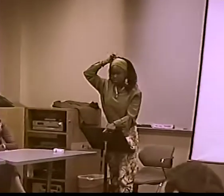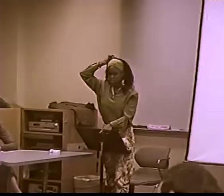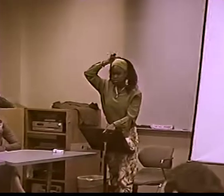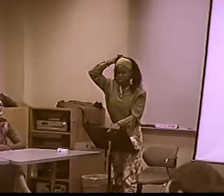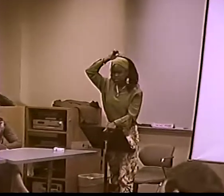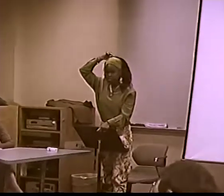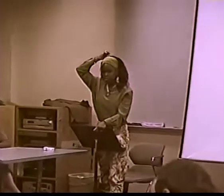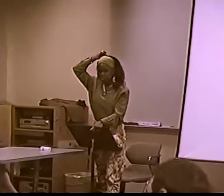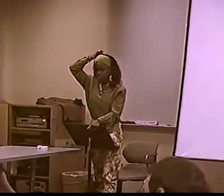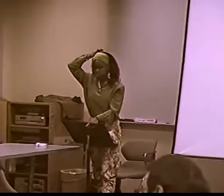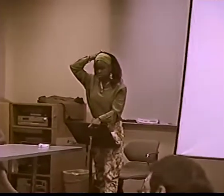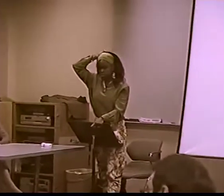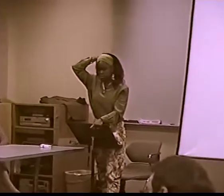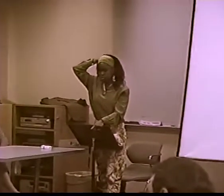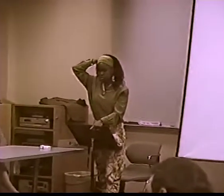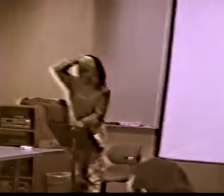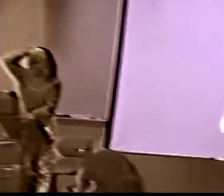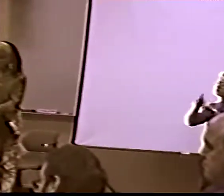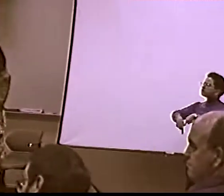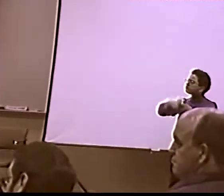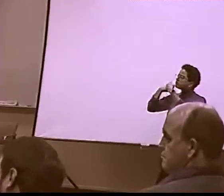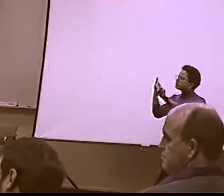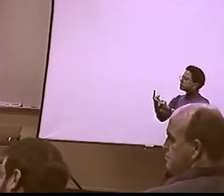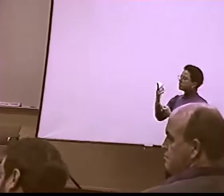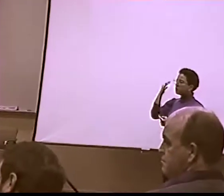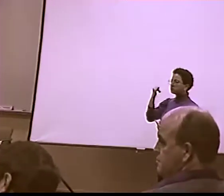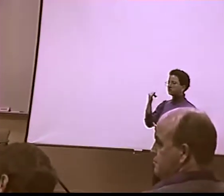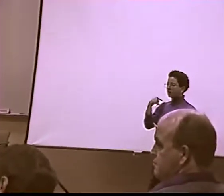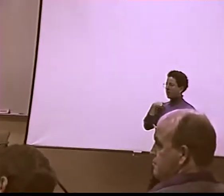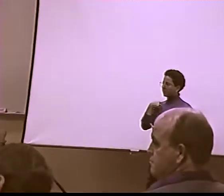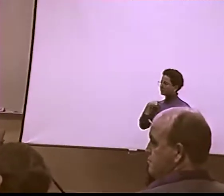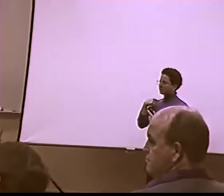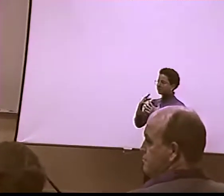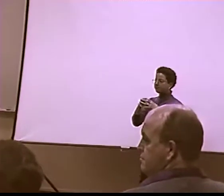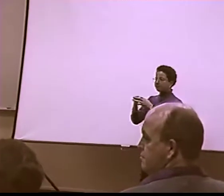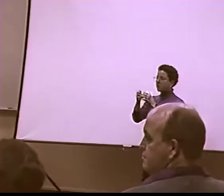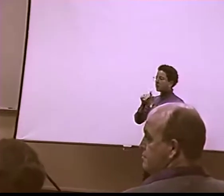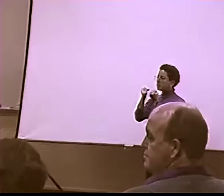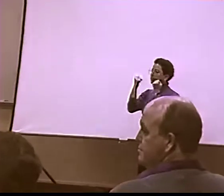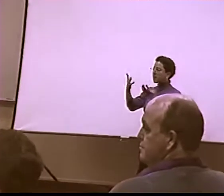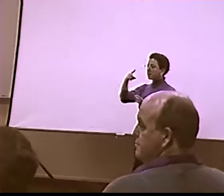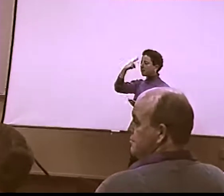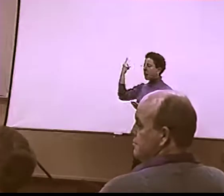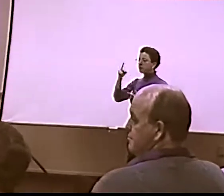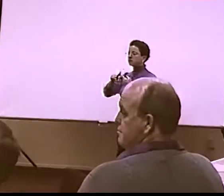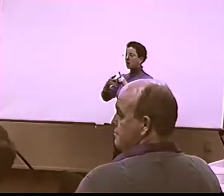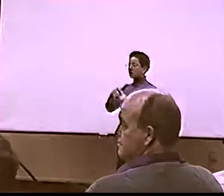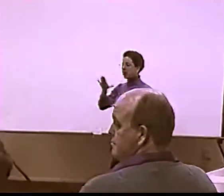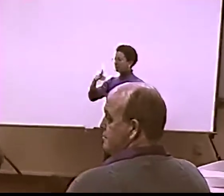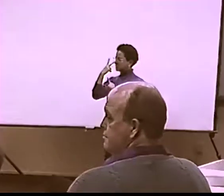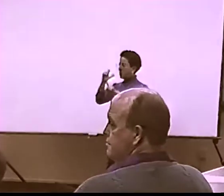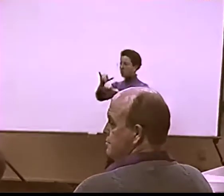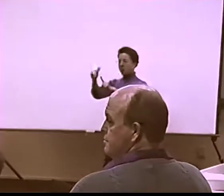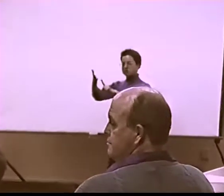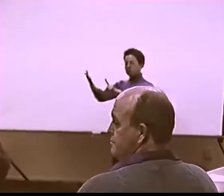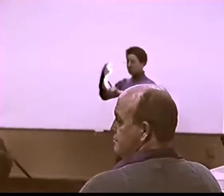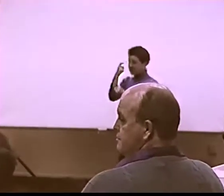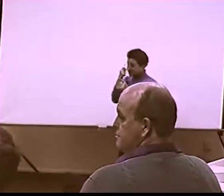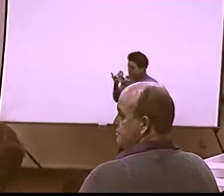THAT WAS DONE IN NEW YORK CITY? RIGHT. THAT'S A CITY SIGN I USED. WELL, I'M WONDERING IF THERE HAVE BEEN ANY NEWER SIGNS